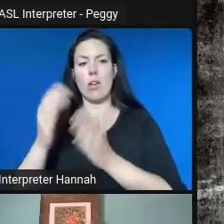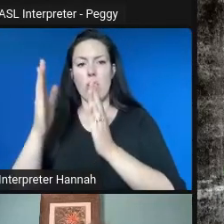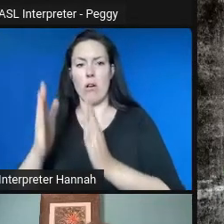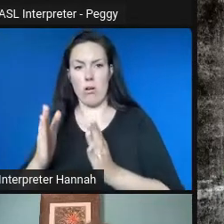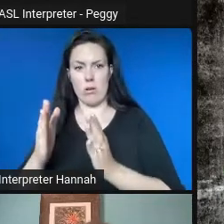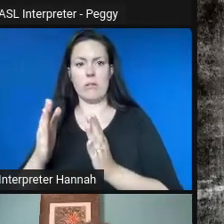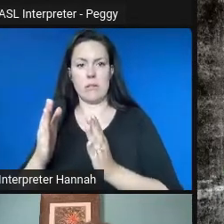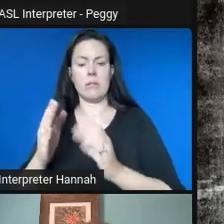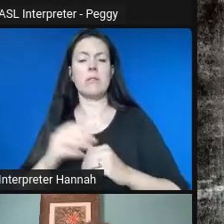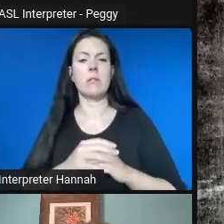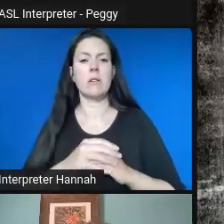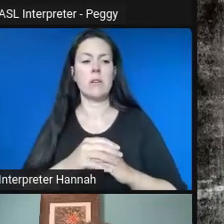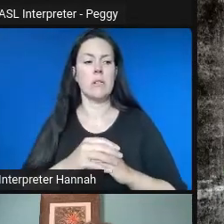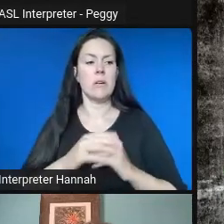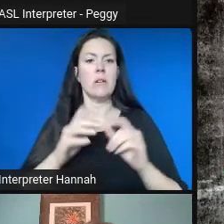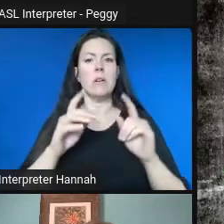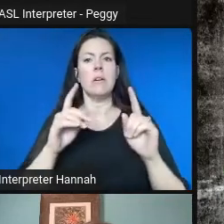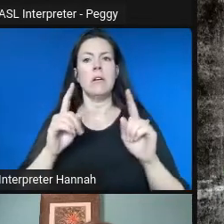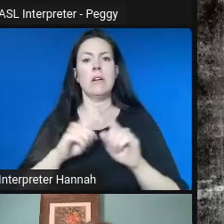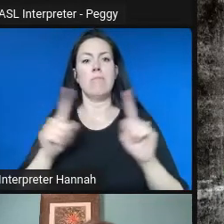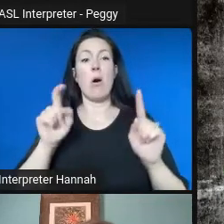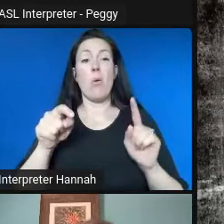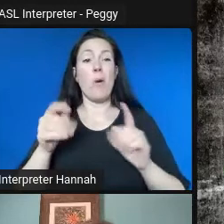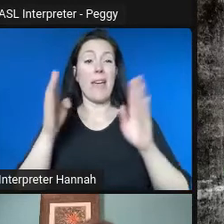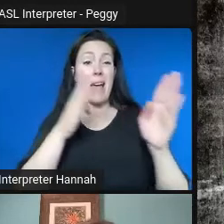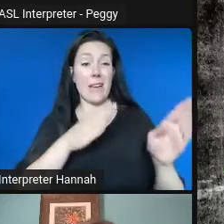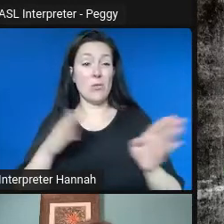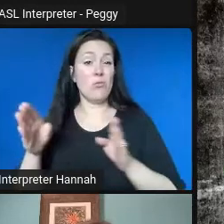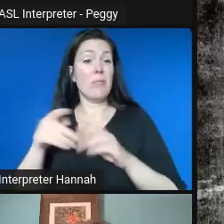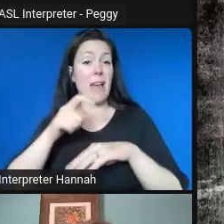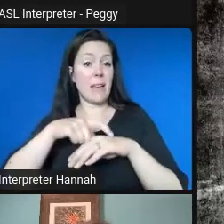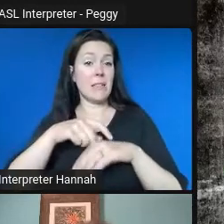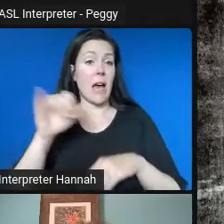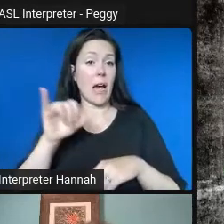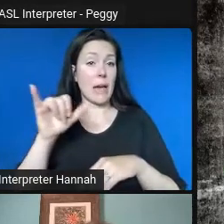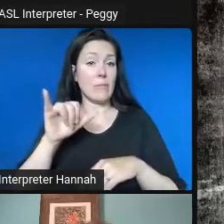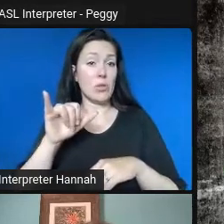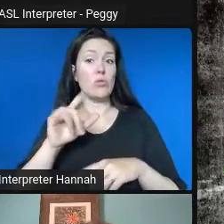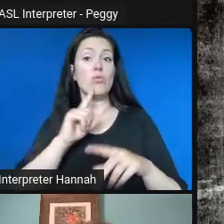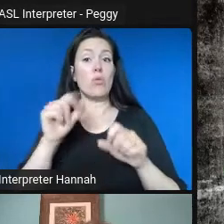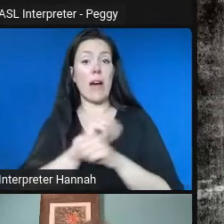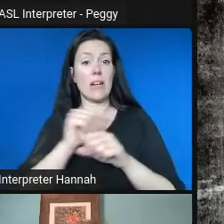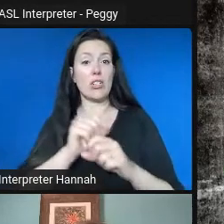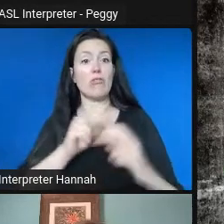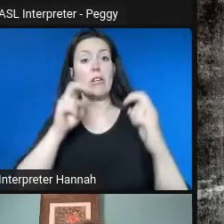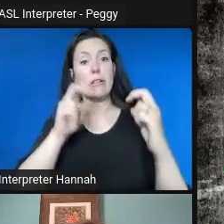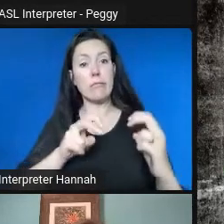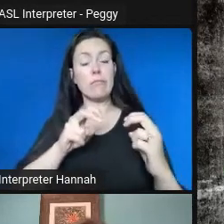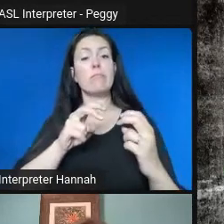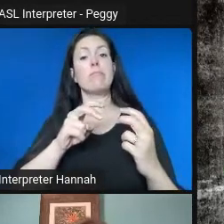But we also had to plan to spend time with our artist and kind of support her all the way through the